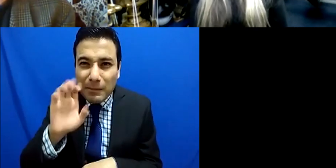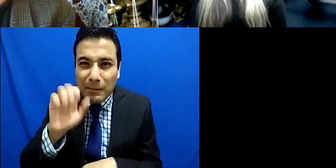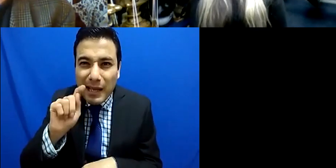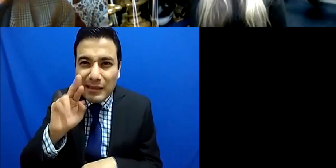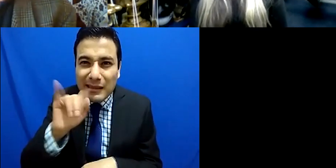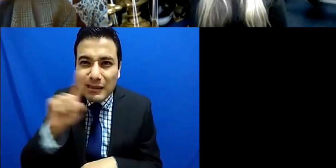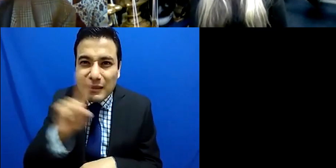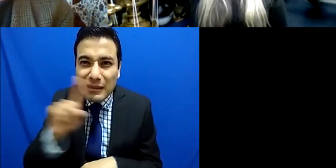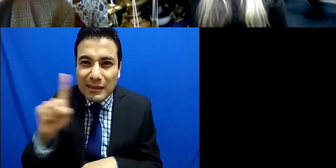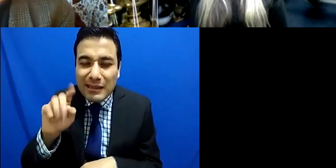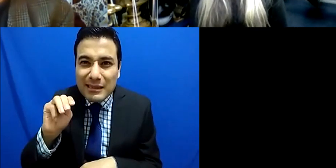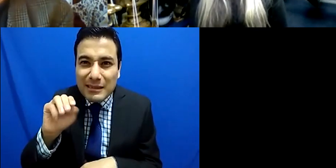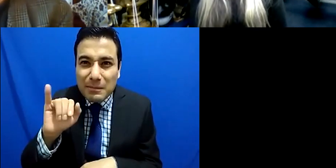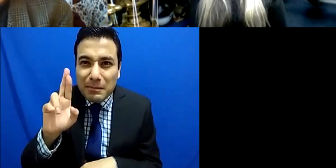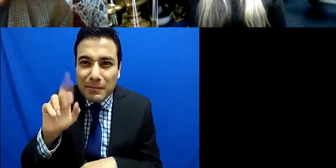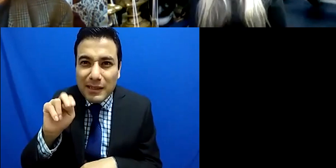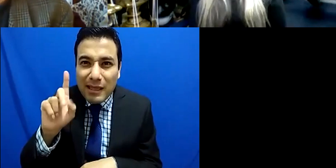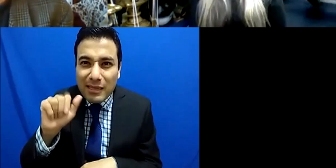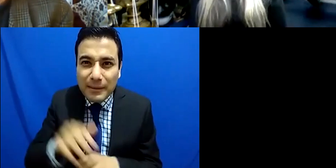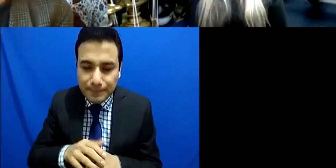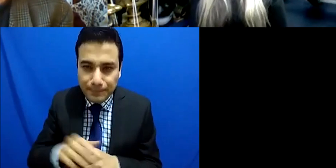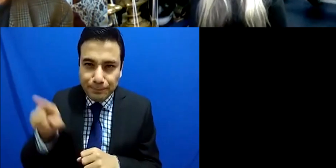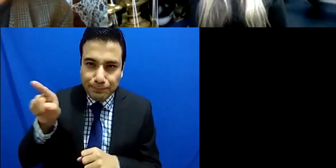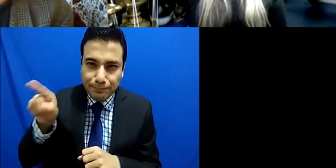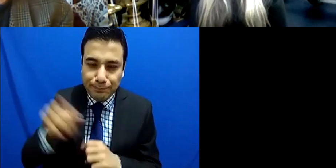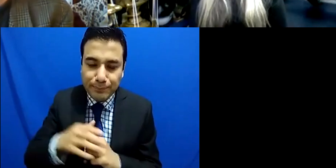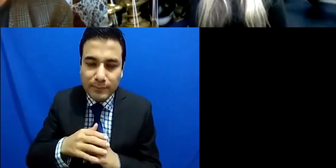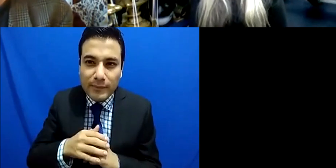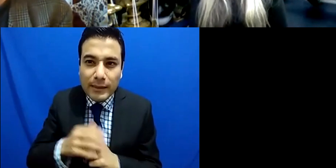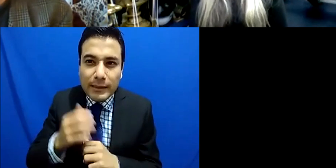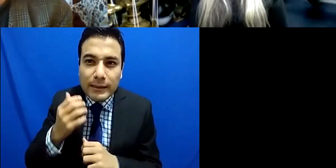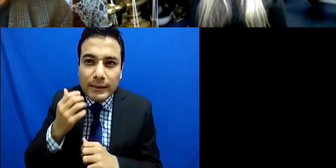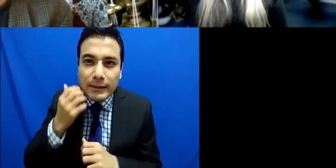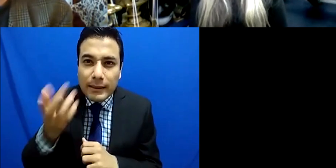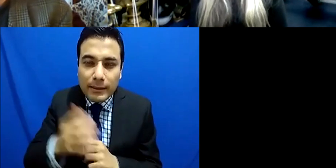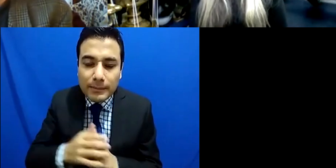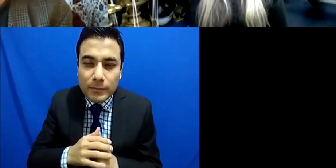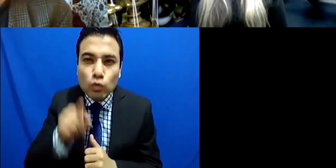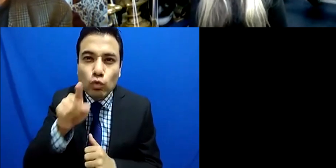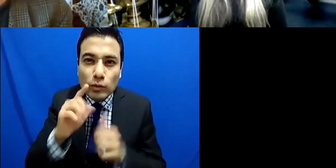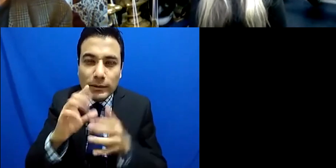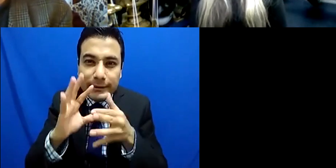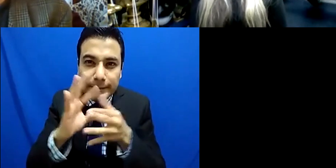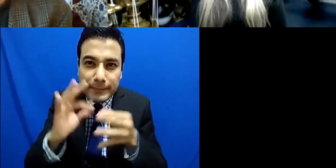and she would like you to talk a bit more about the meaning of listening, what else could